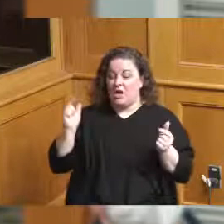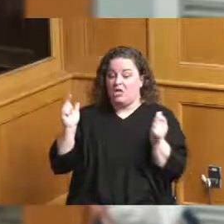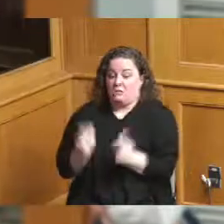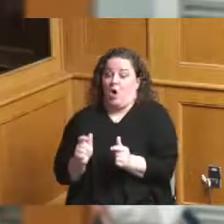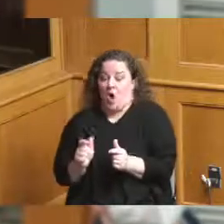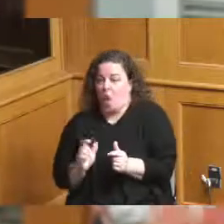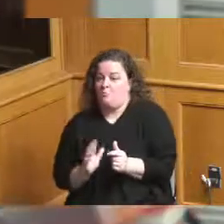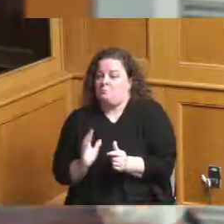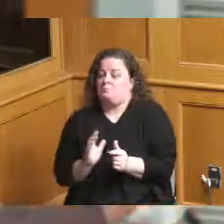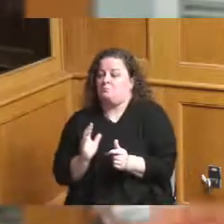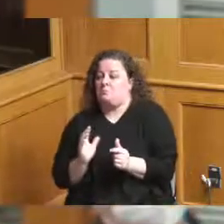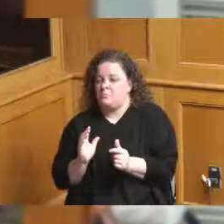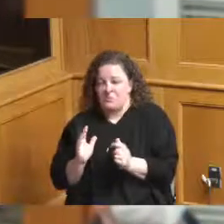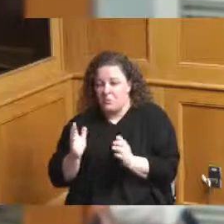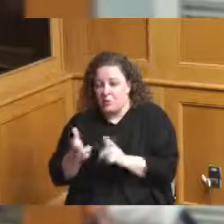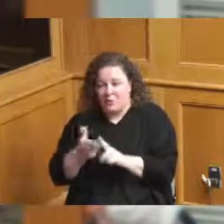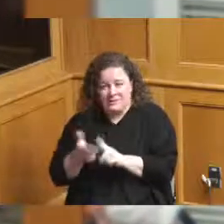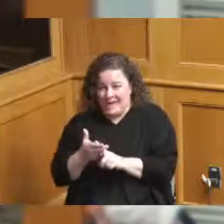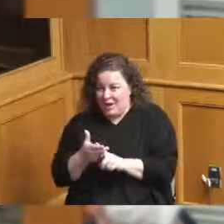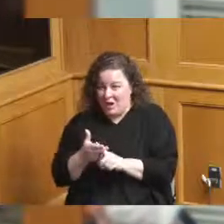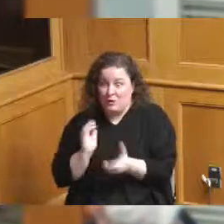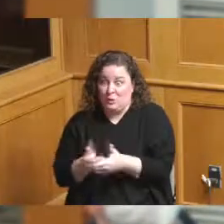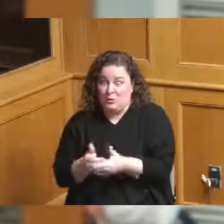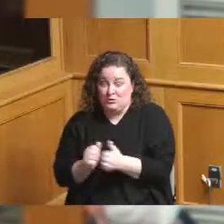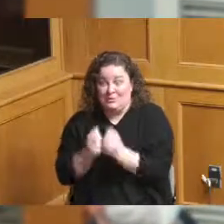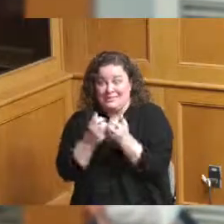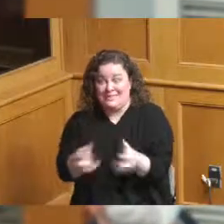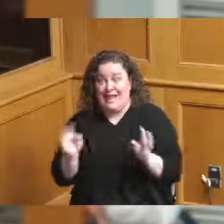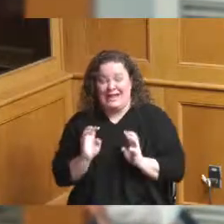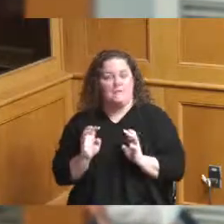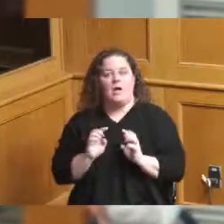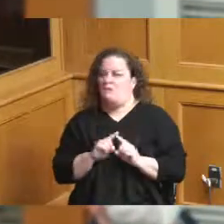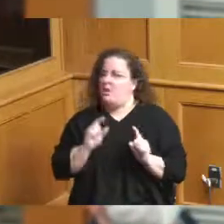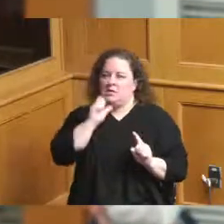near 10 to 800 rooms across the street from the convention center that could be used to support